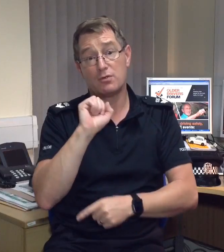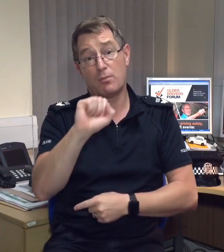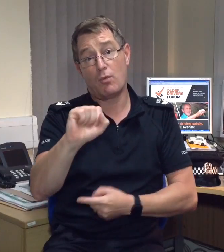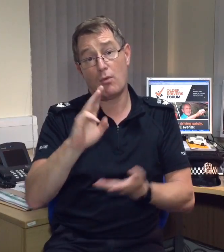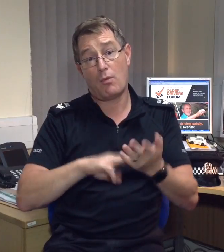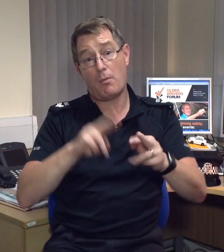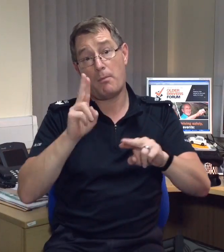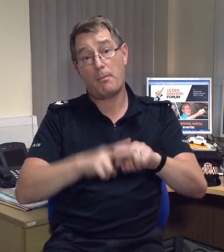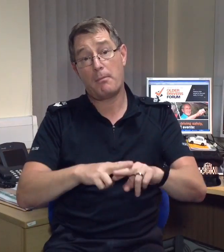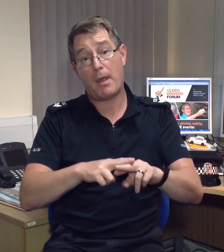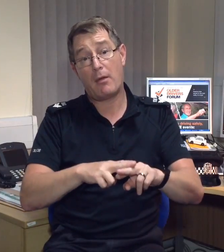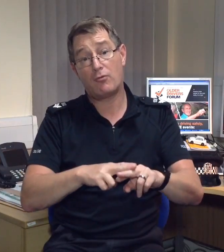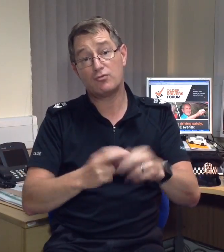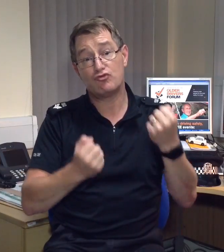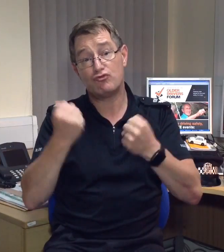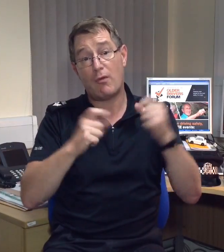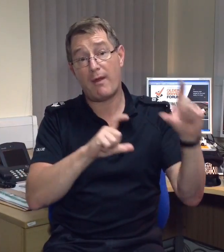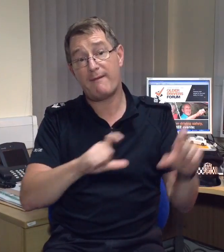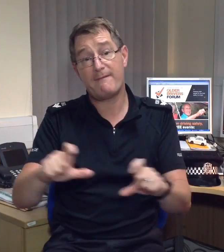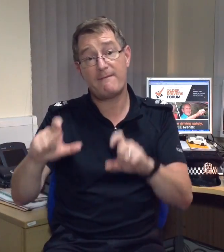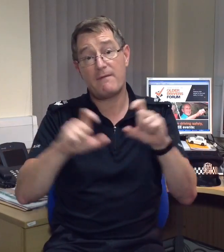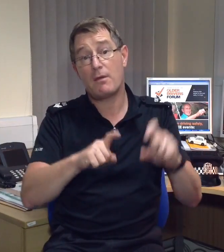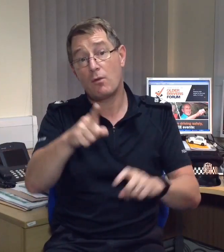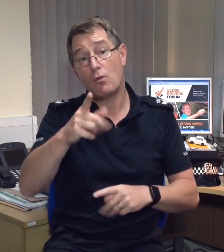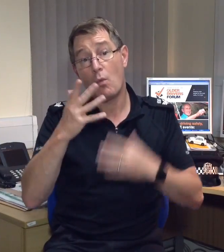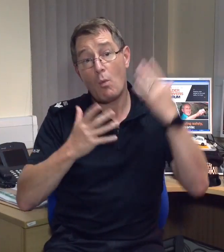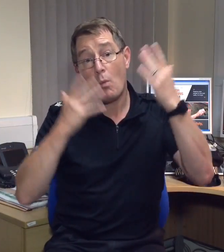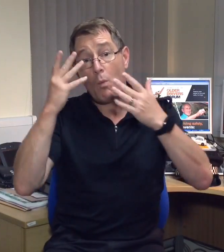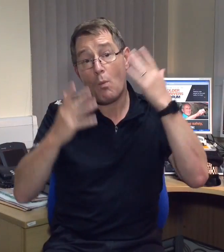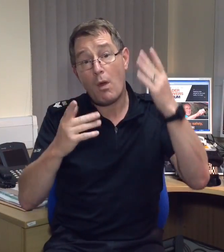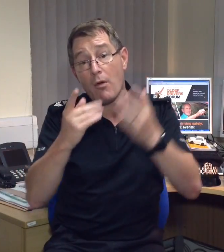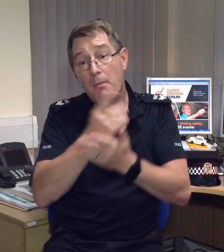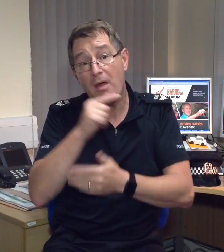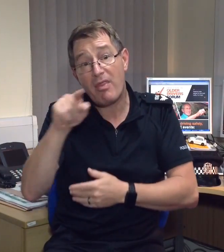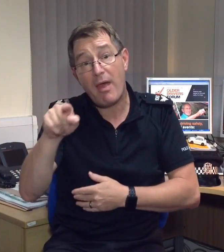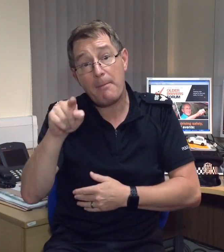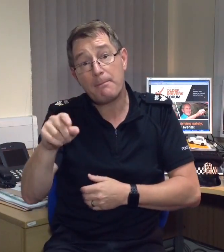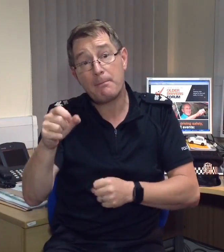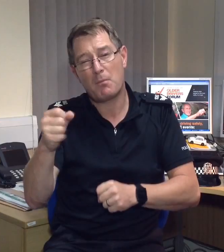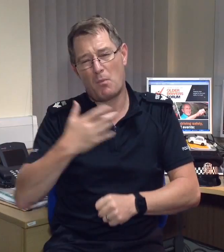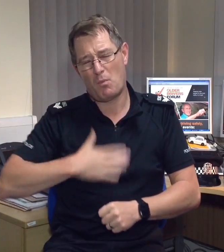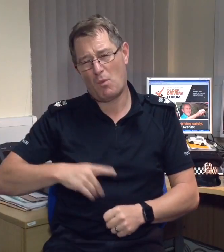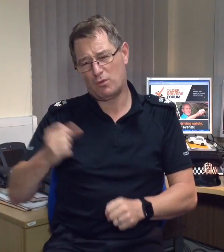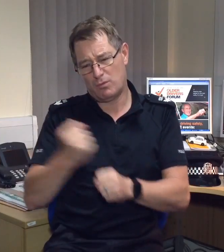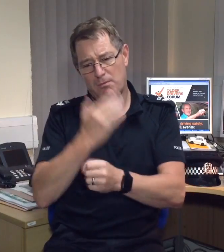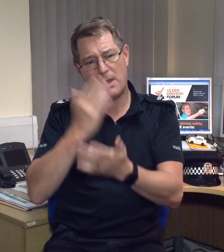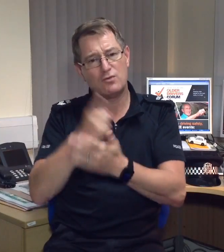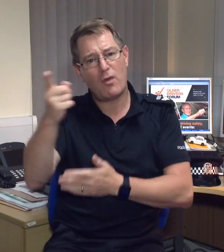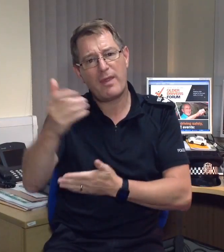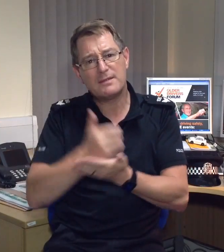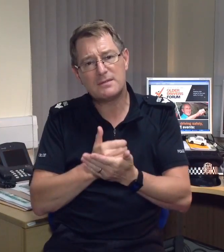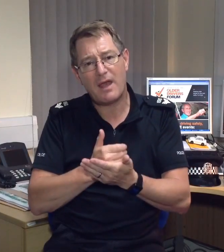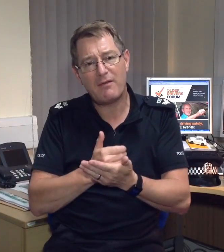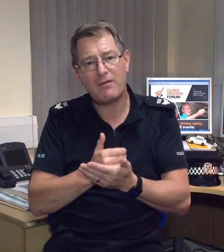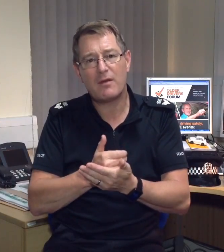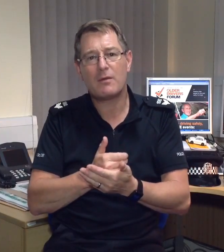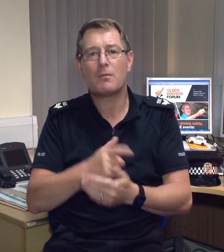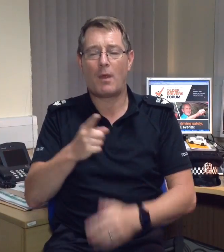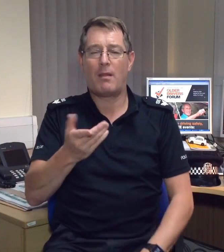Possibly your parents continue to drive and you worry about their safety.